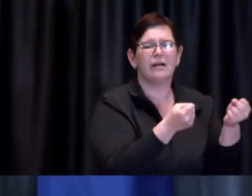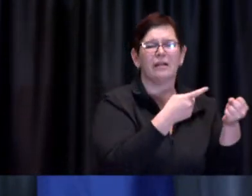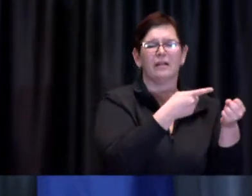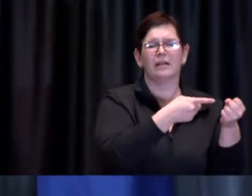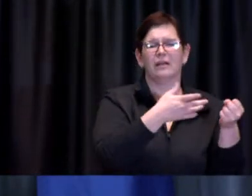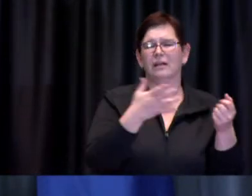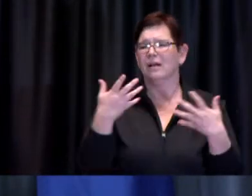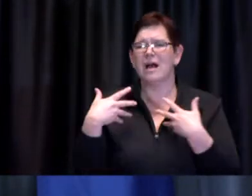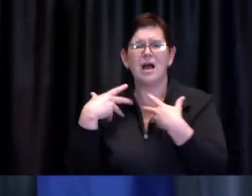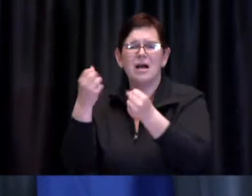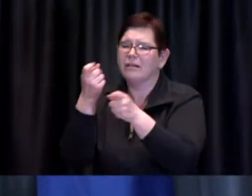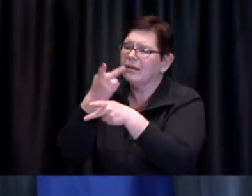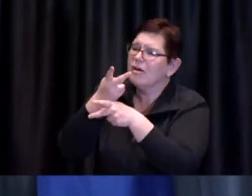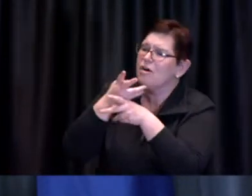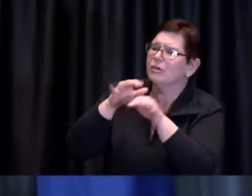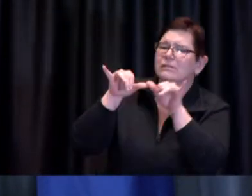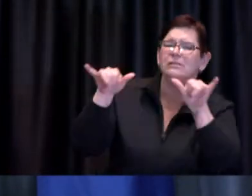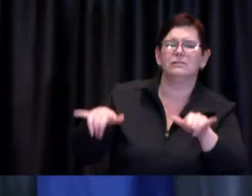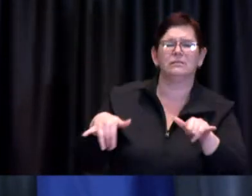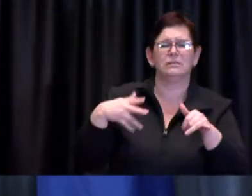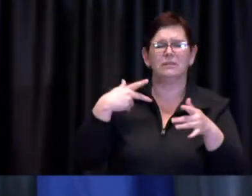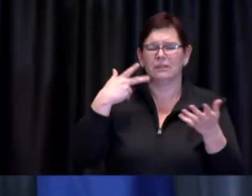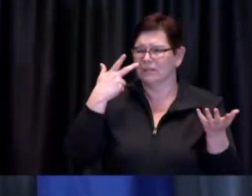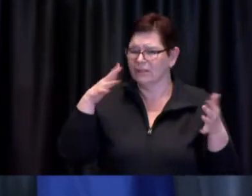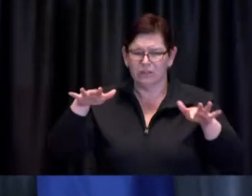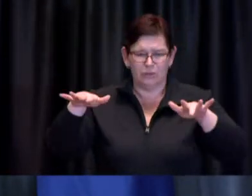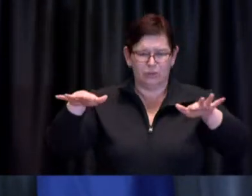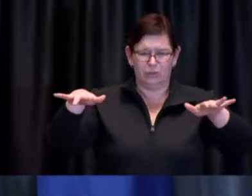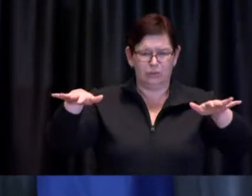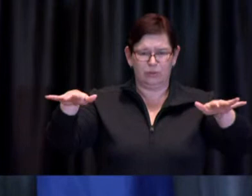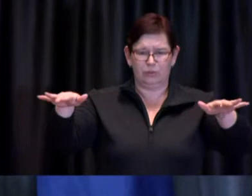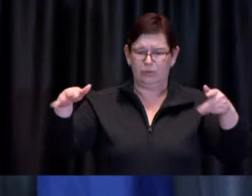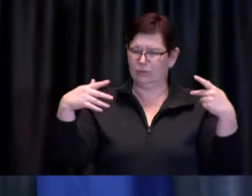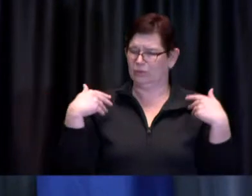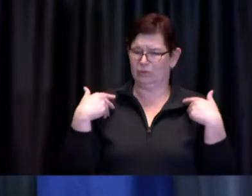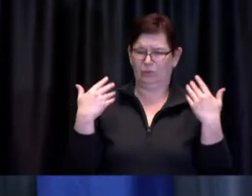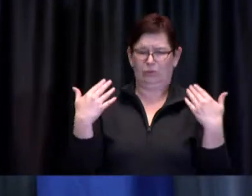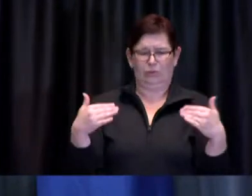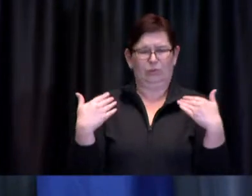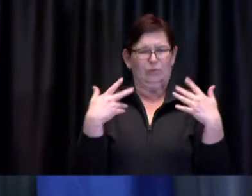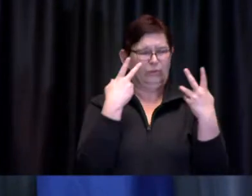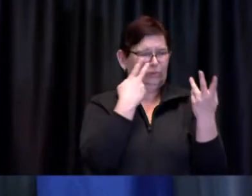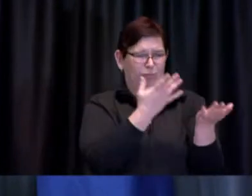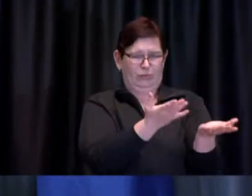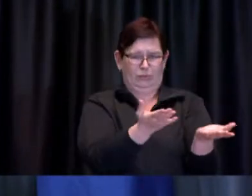I see people doing heroic work under a crushing third wave of virus.